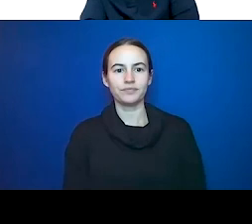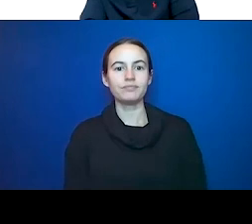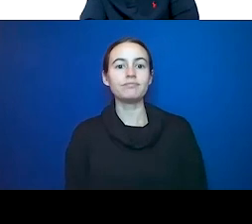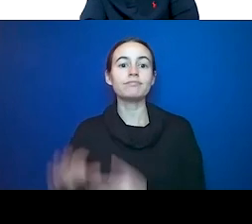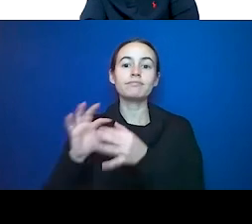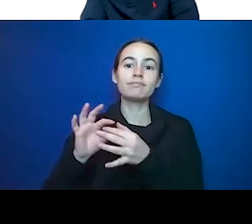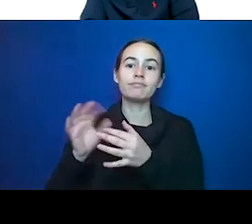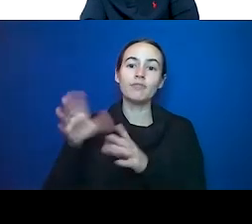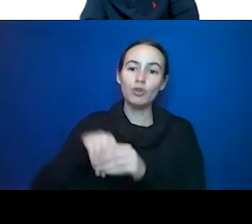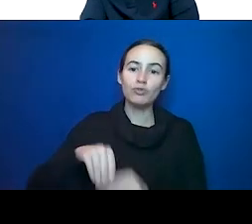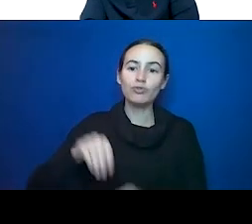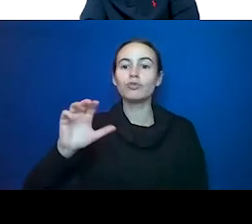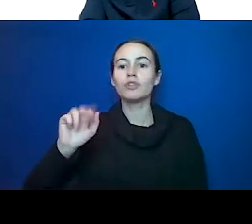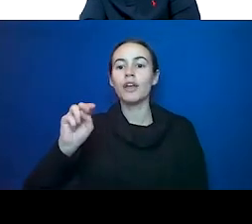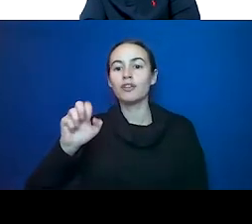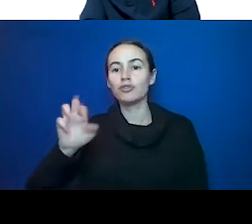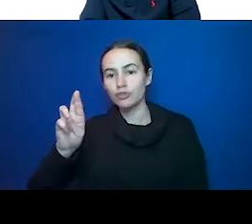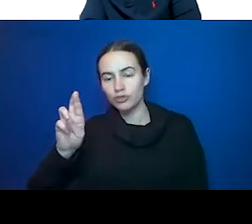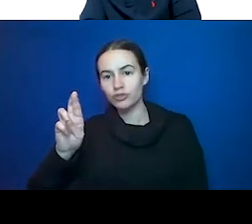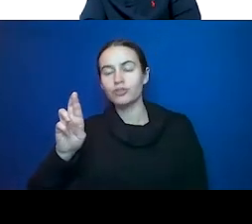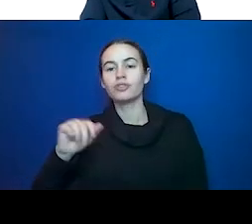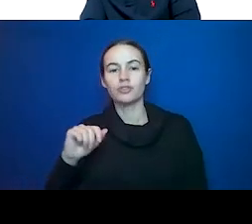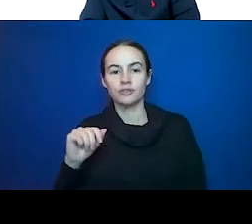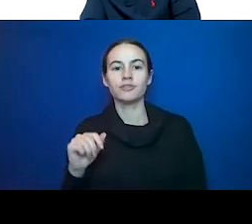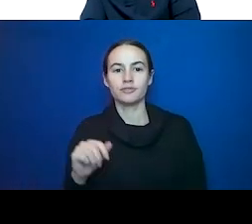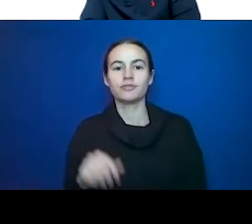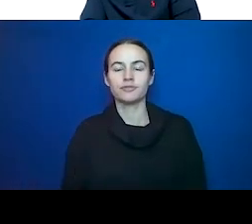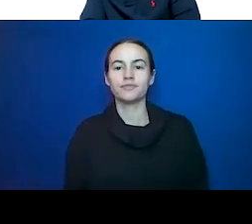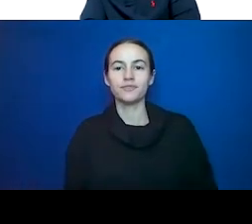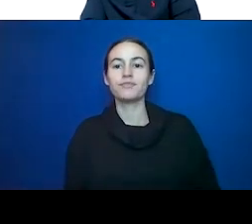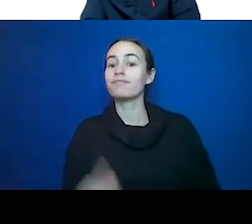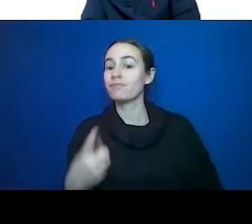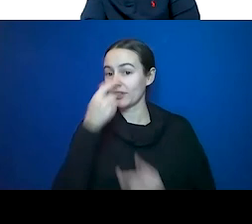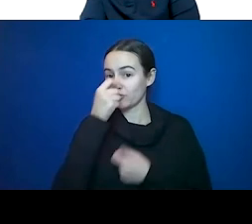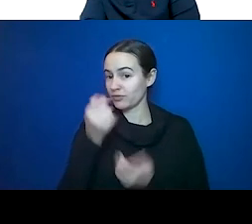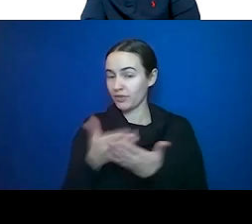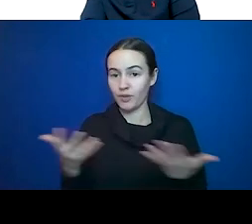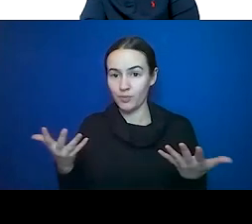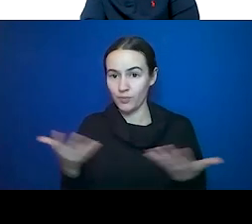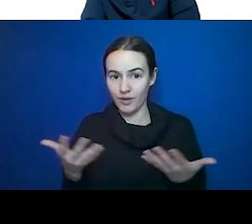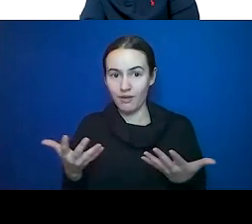disease. One of the interesting things they found was that healthy factors, a good diet,